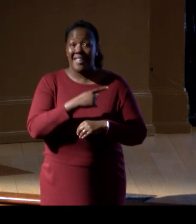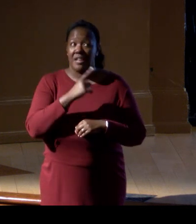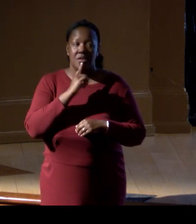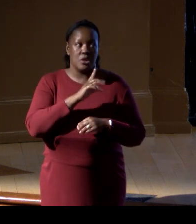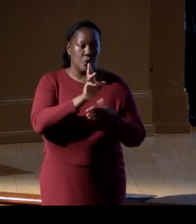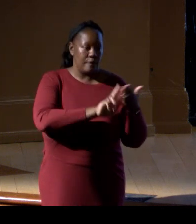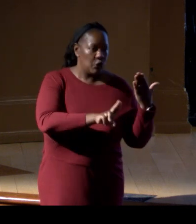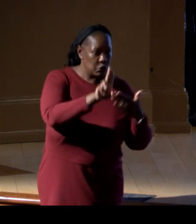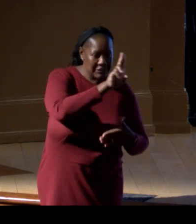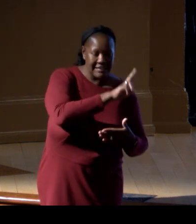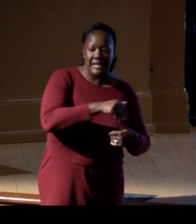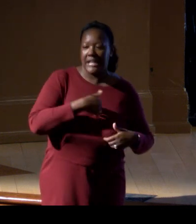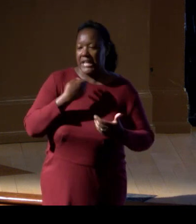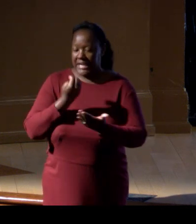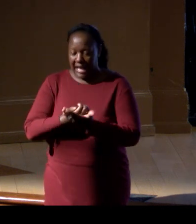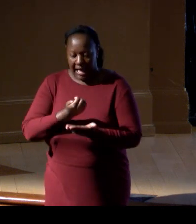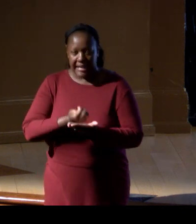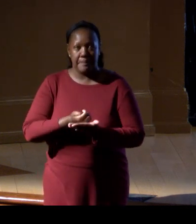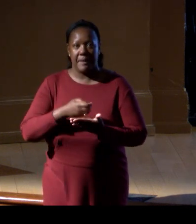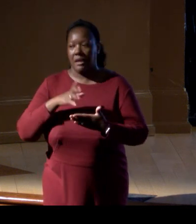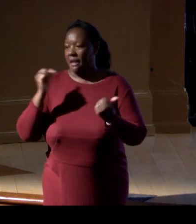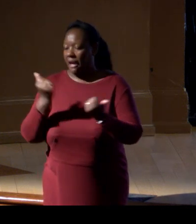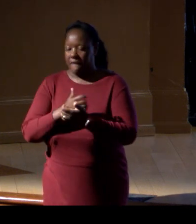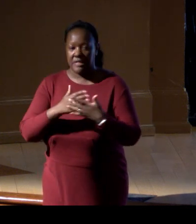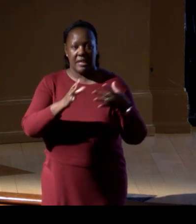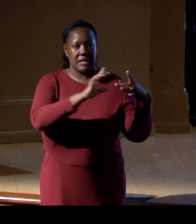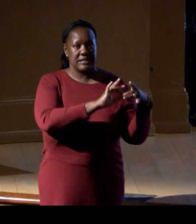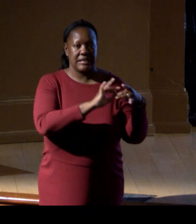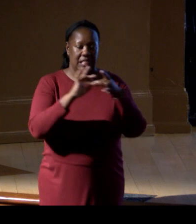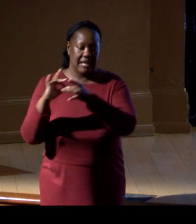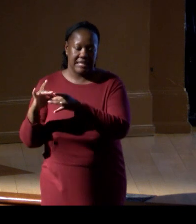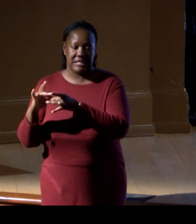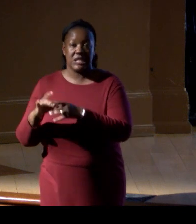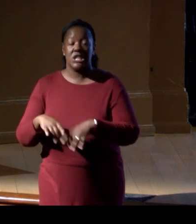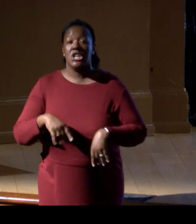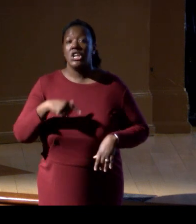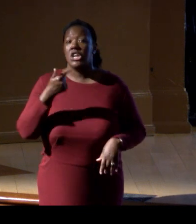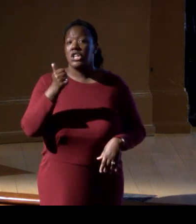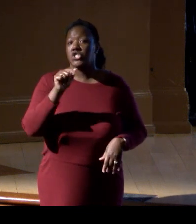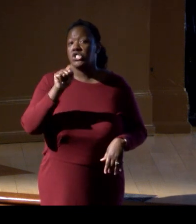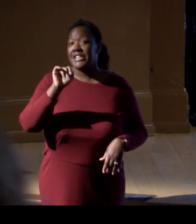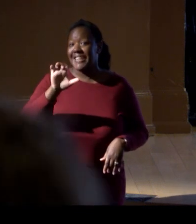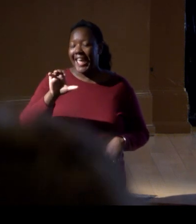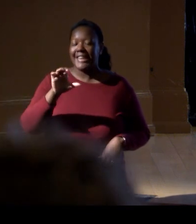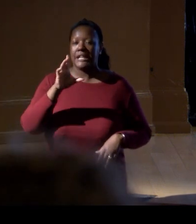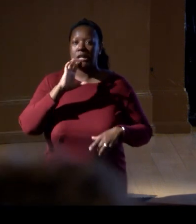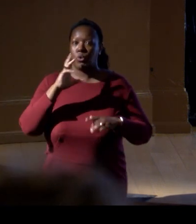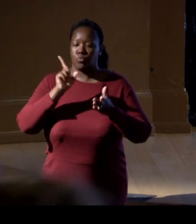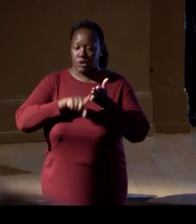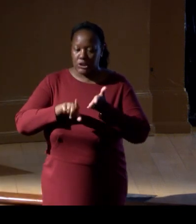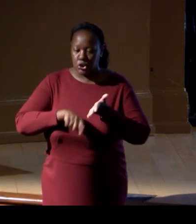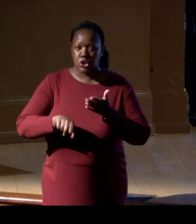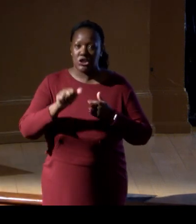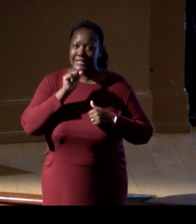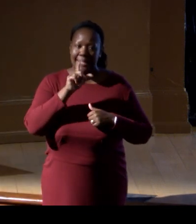because genetic resource is not just about bioprospecting, right? It's about understanding the ecosystem.